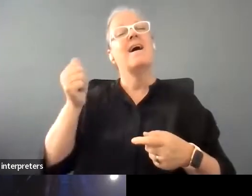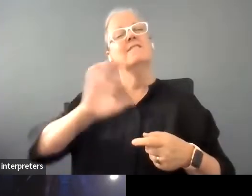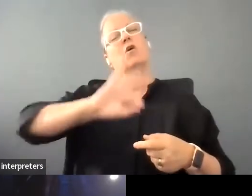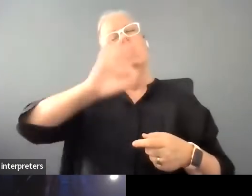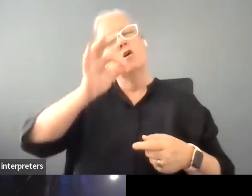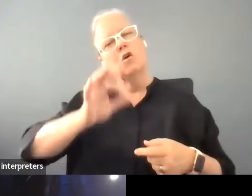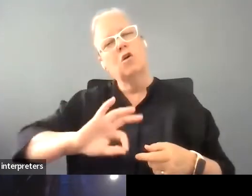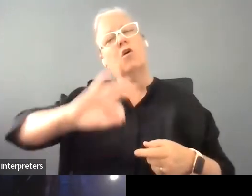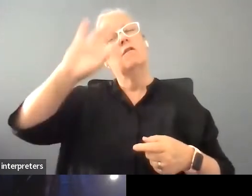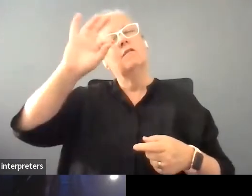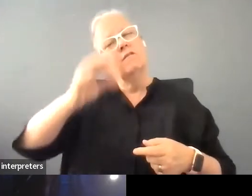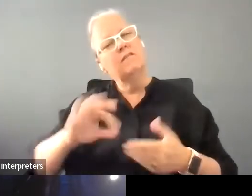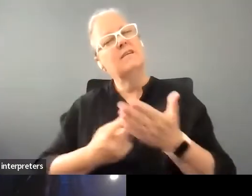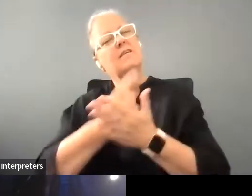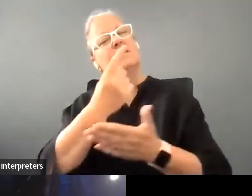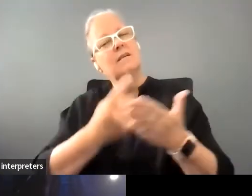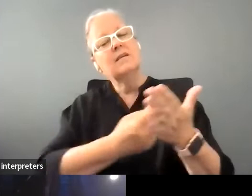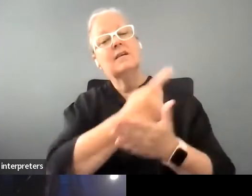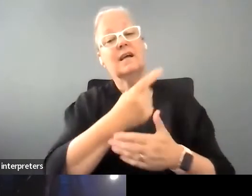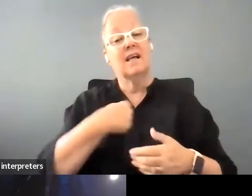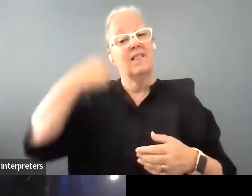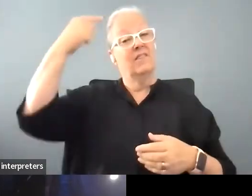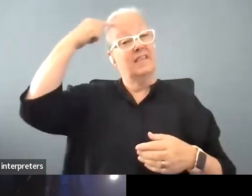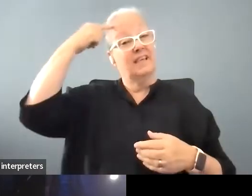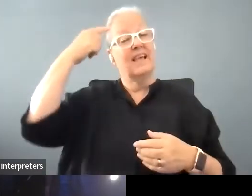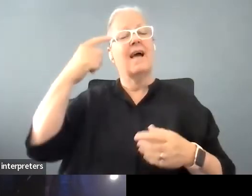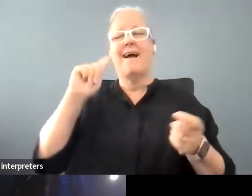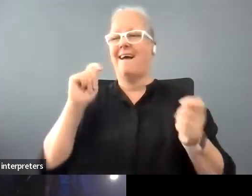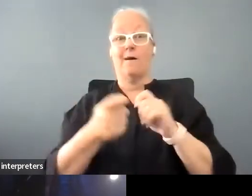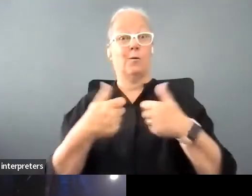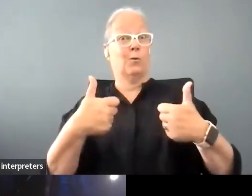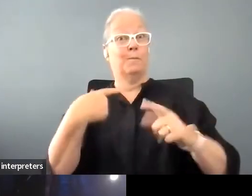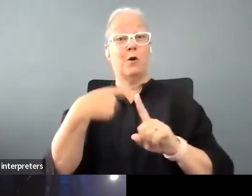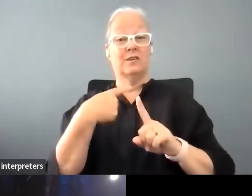it looks like things have turned around and then it's only a matter of a really sneaky few